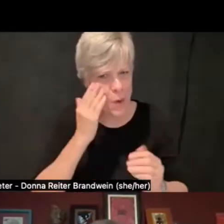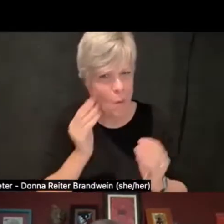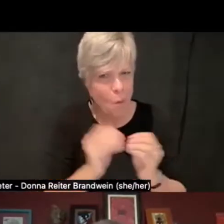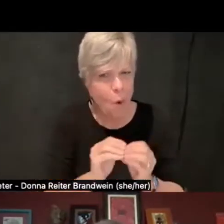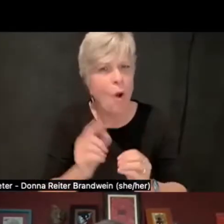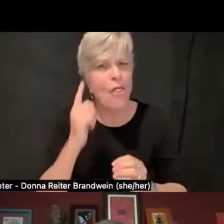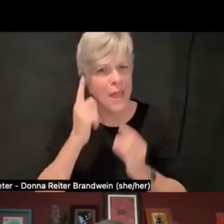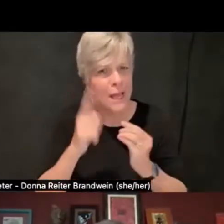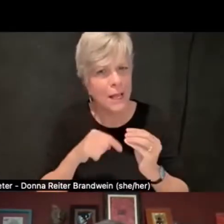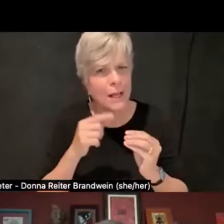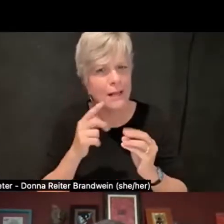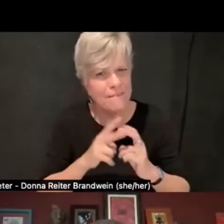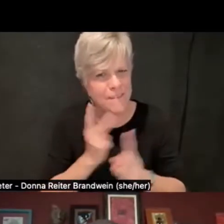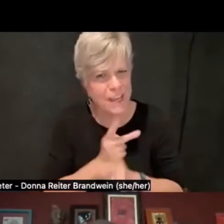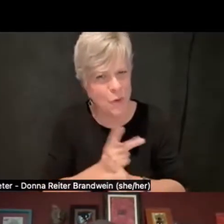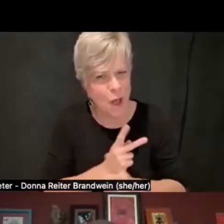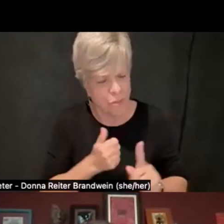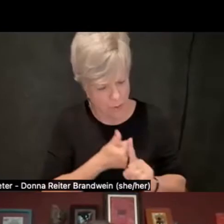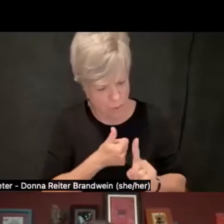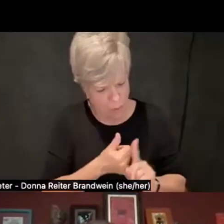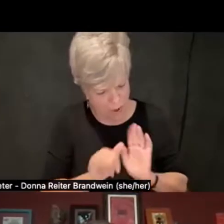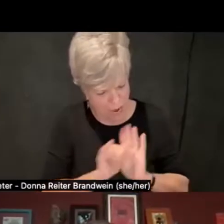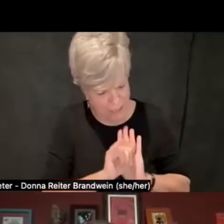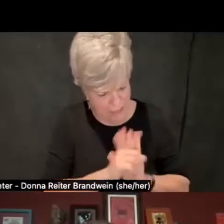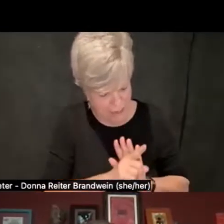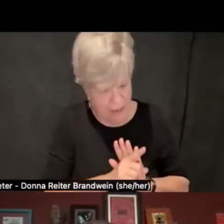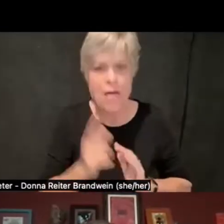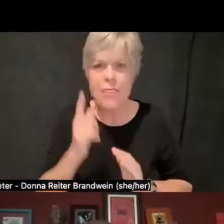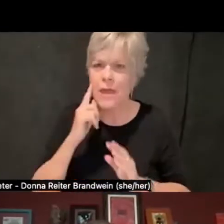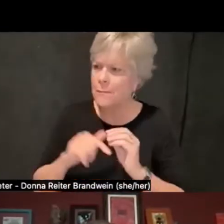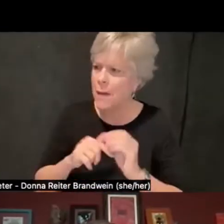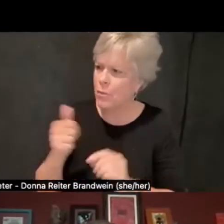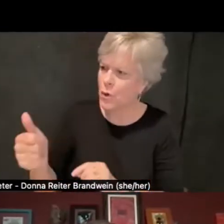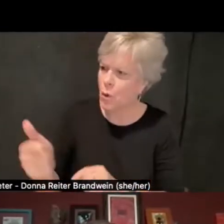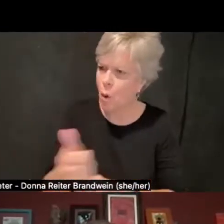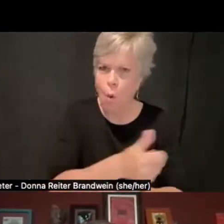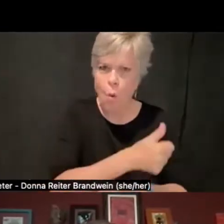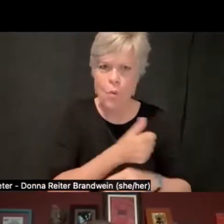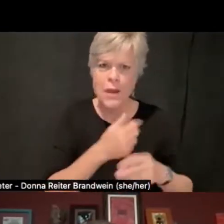think about how they can make their areas more accessible, think about how they can start to partner